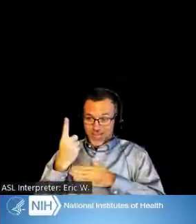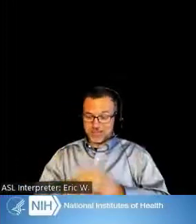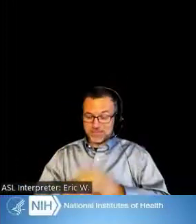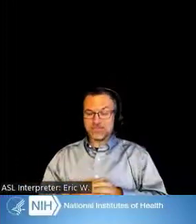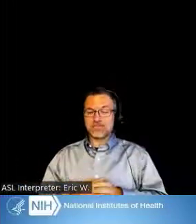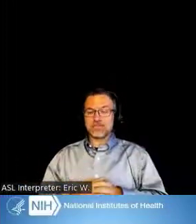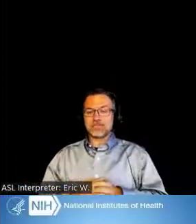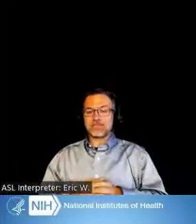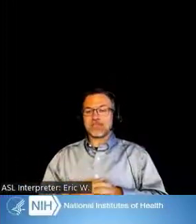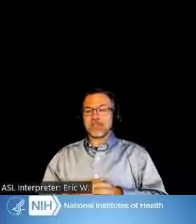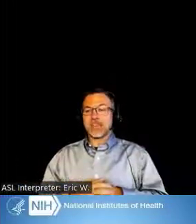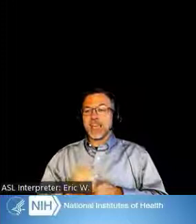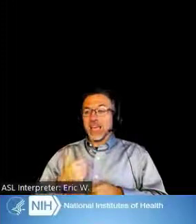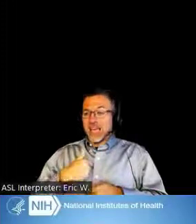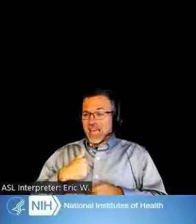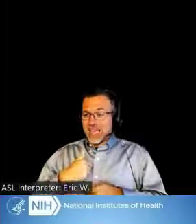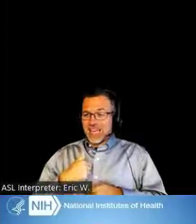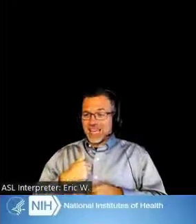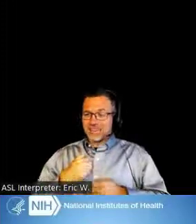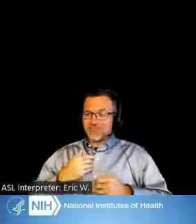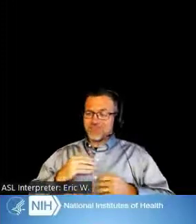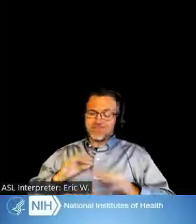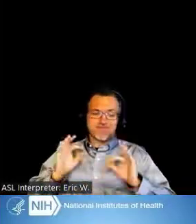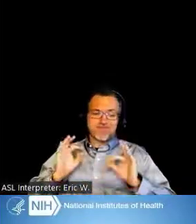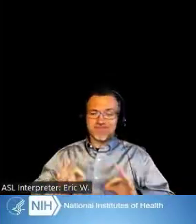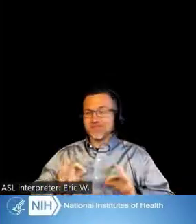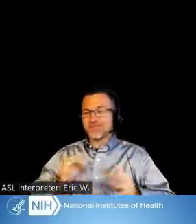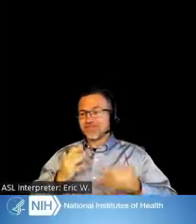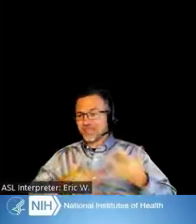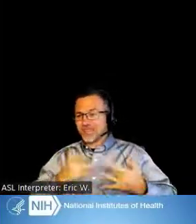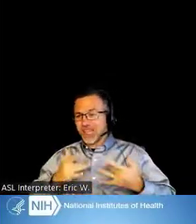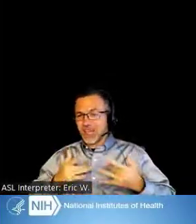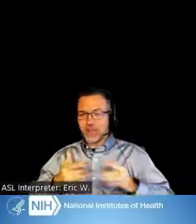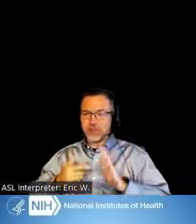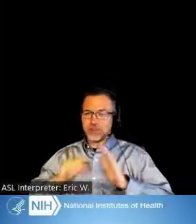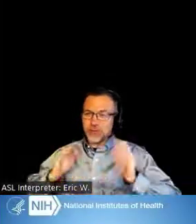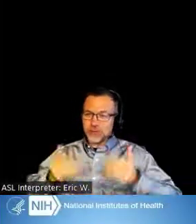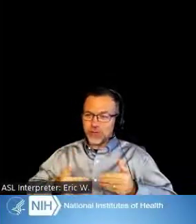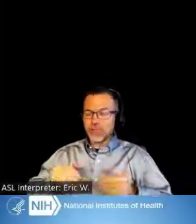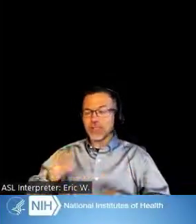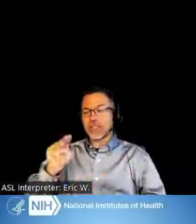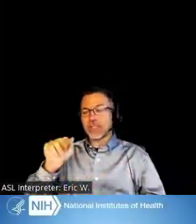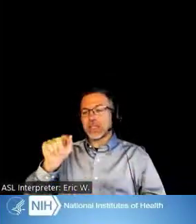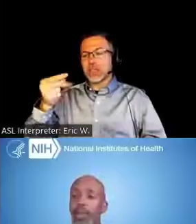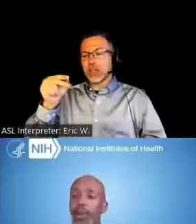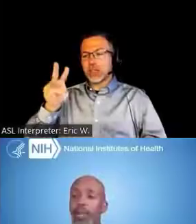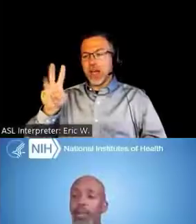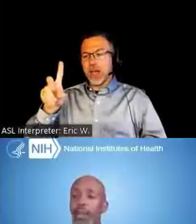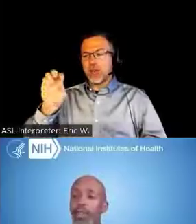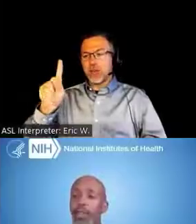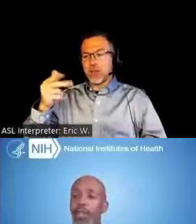So I am pleased to present our panel for today: Matthew Lockhart, our newly appointed director,